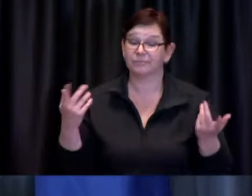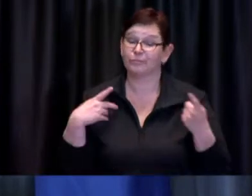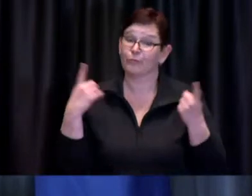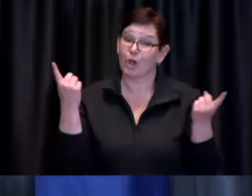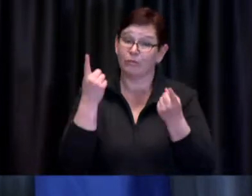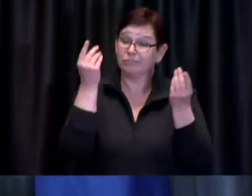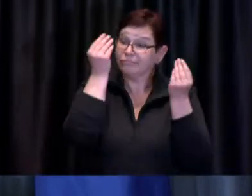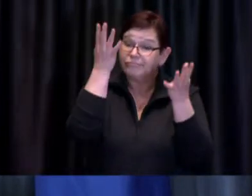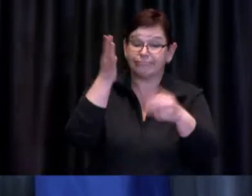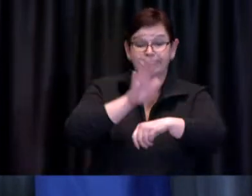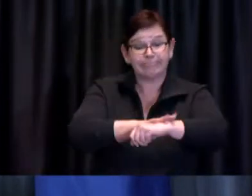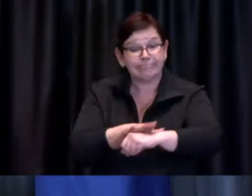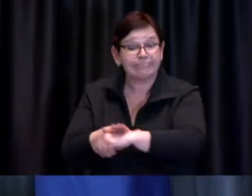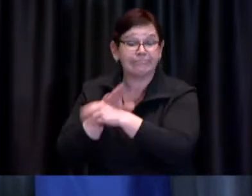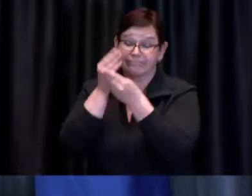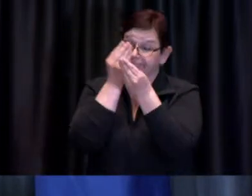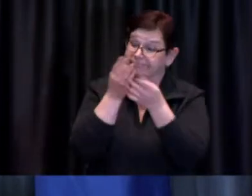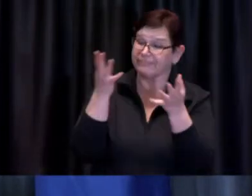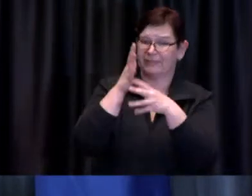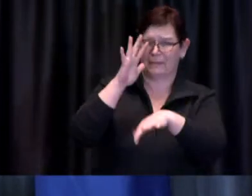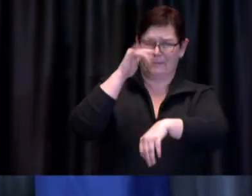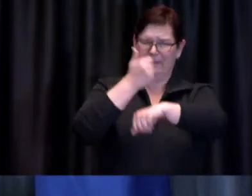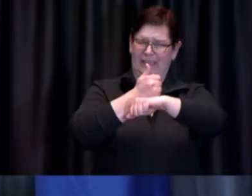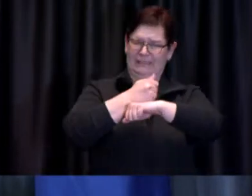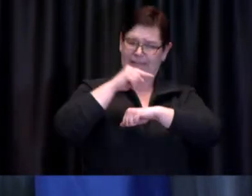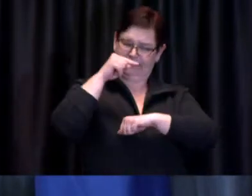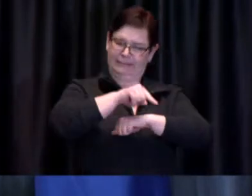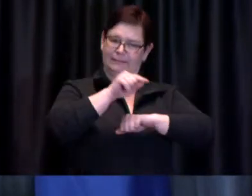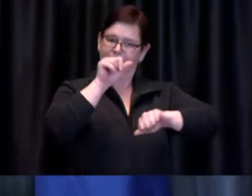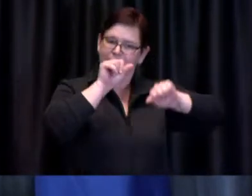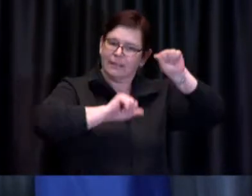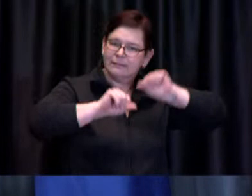consistent with the best available data and evidence on the subject of COVID-19.